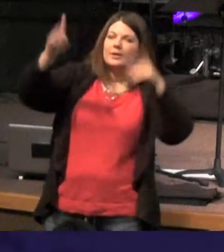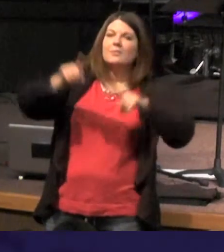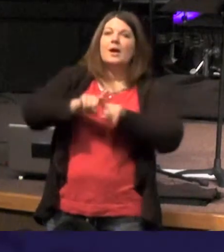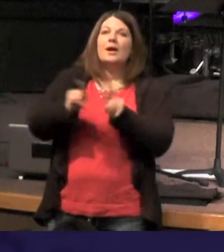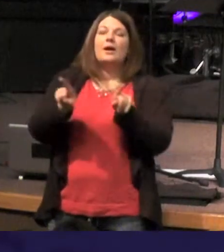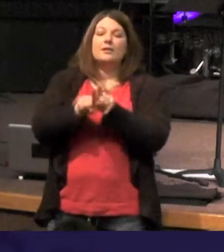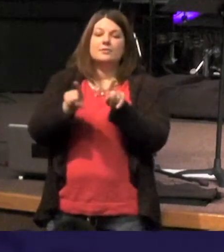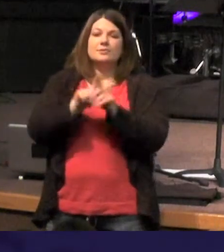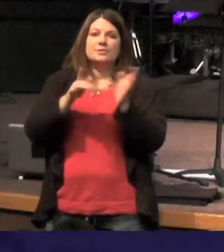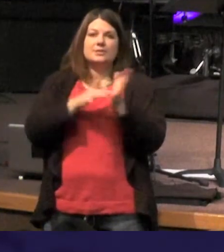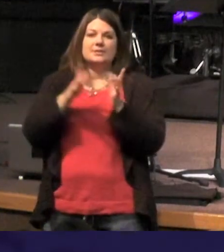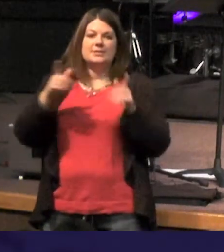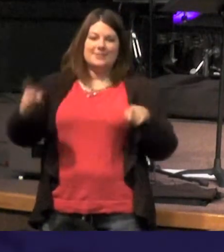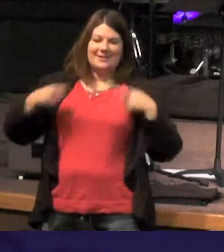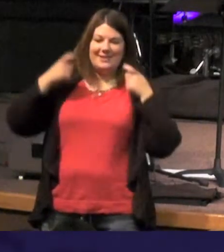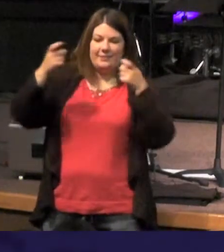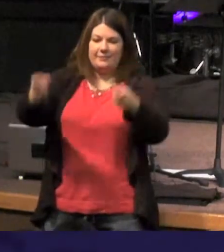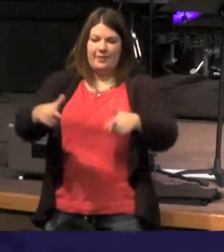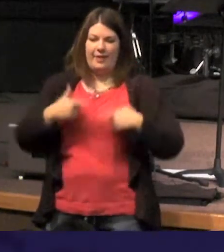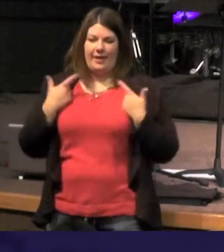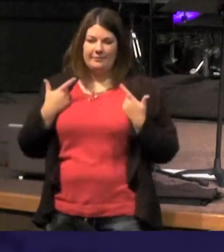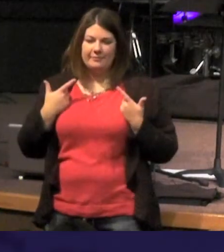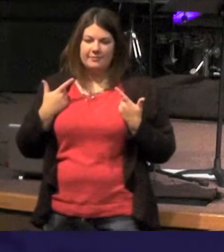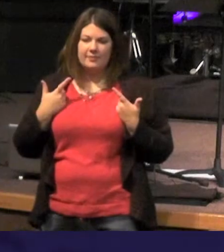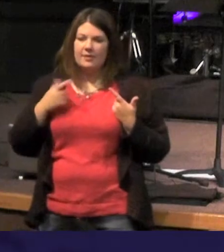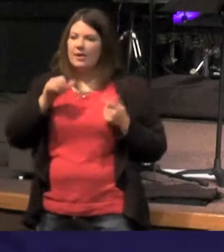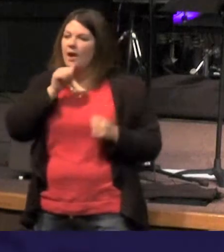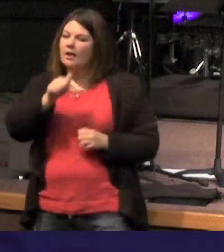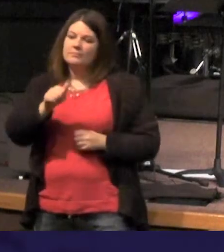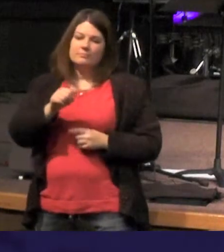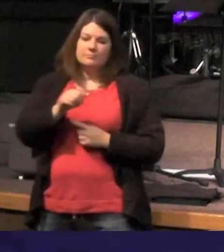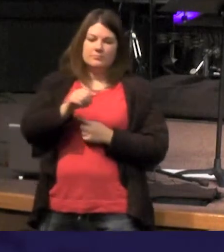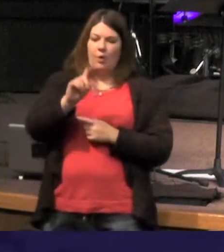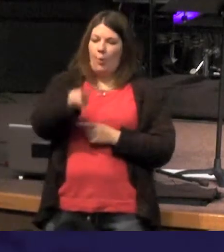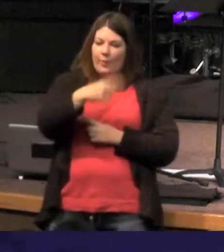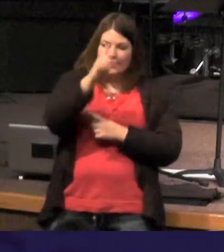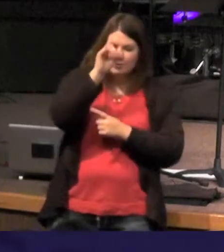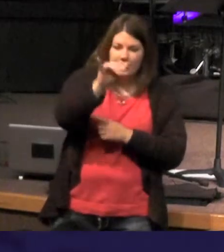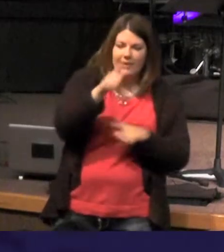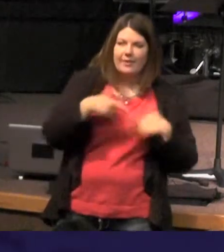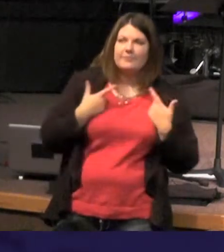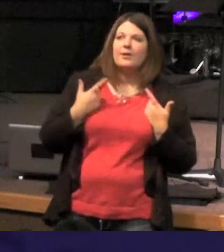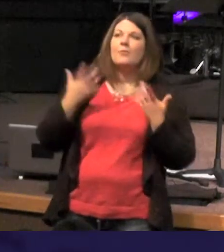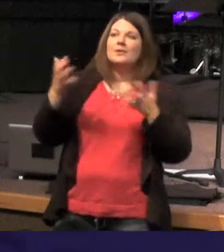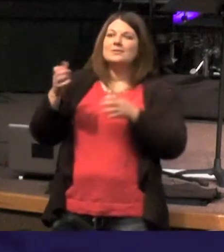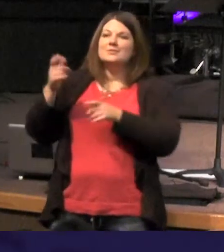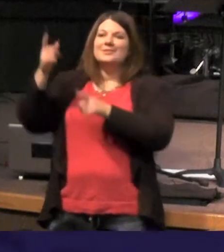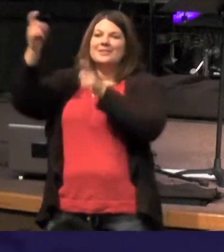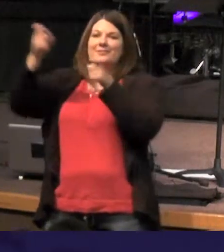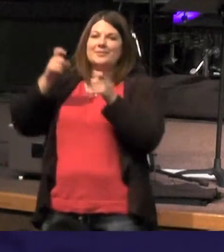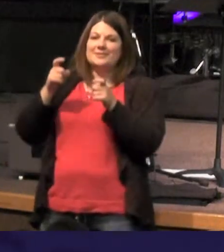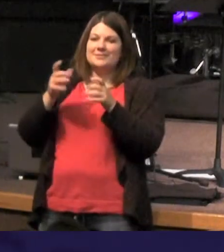give life not just eternal life and so we realize he wants to give us quantity of life